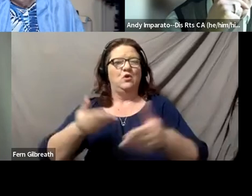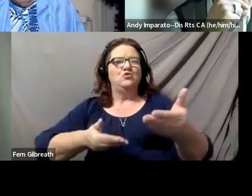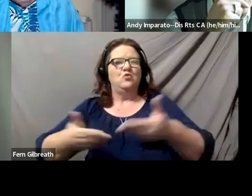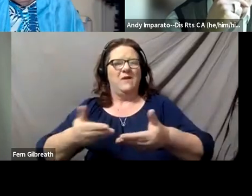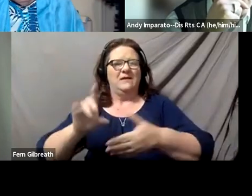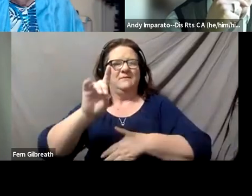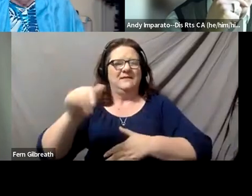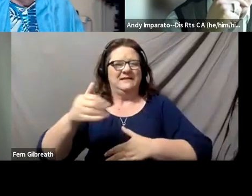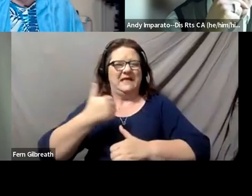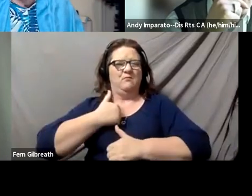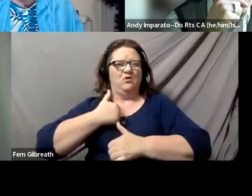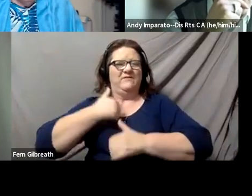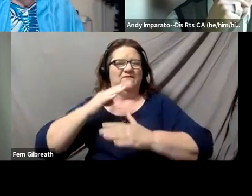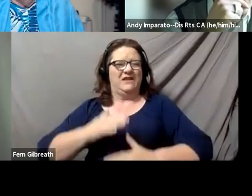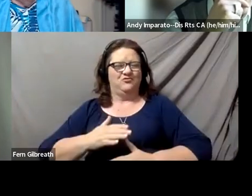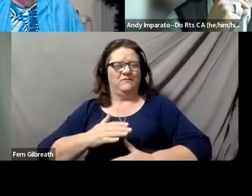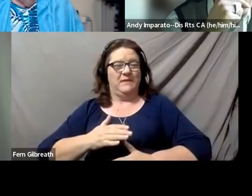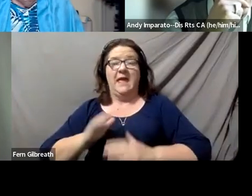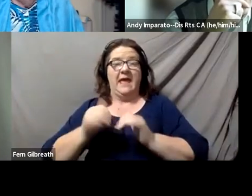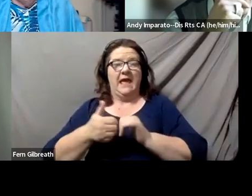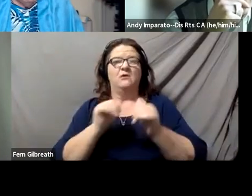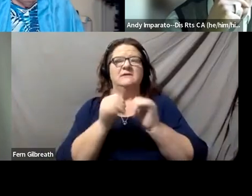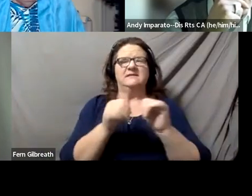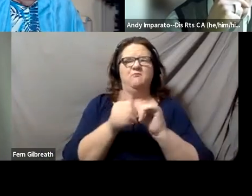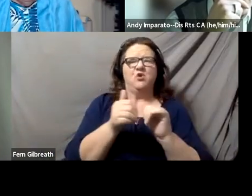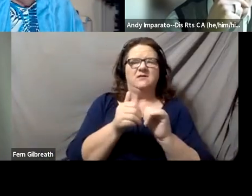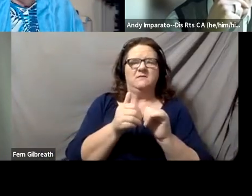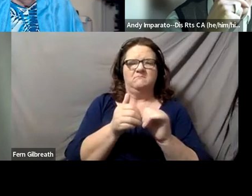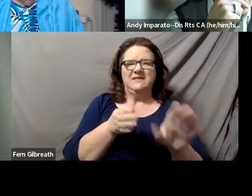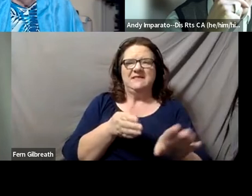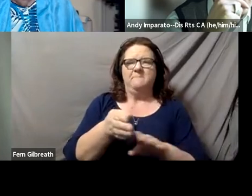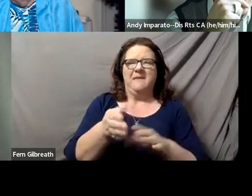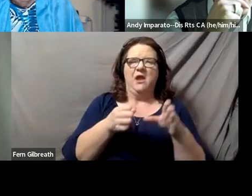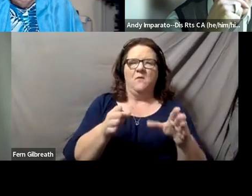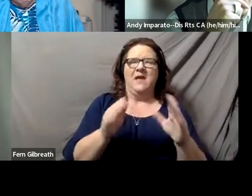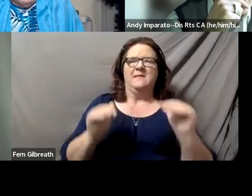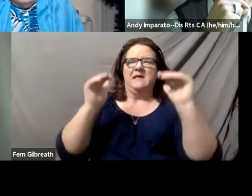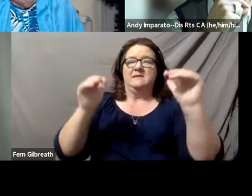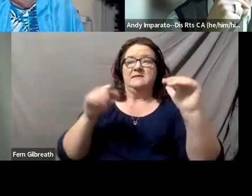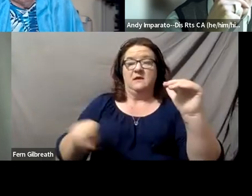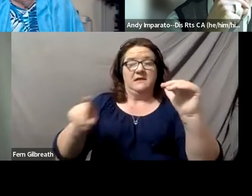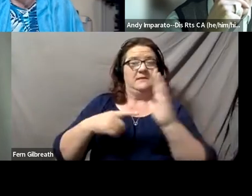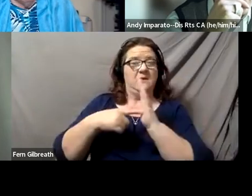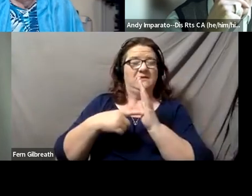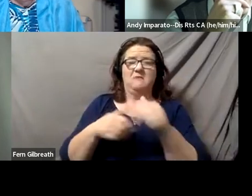and sports was one of the main areas that they excelled in. And I think the example that Andy is giving is great.